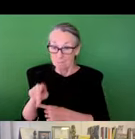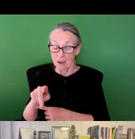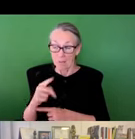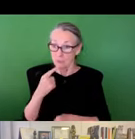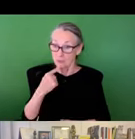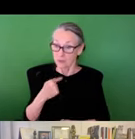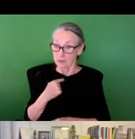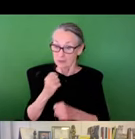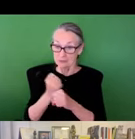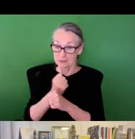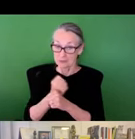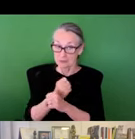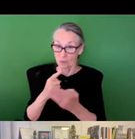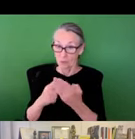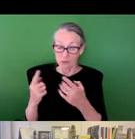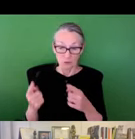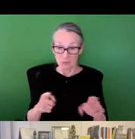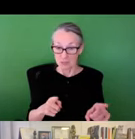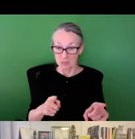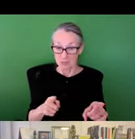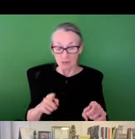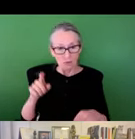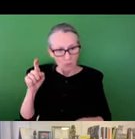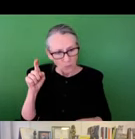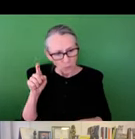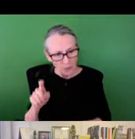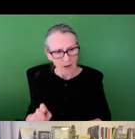we can't sort of ultimately lean on a map to sort of tell a statistically